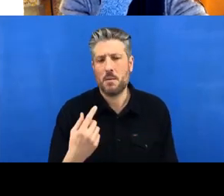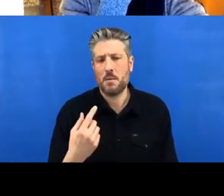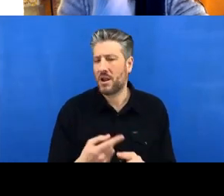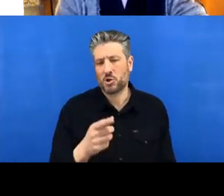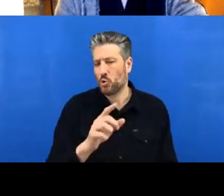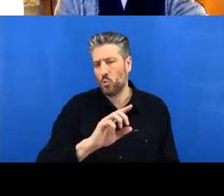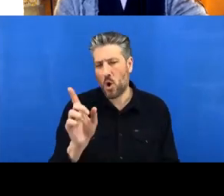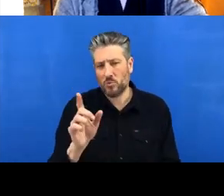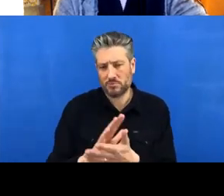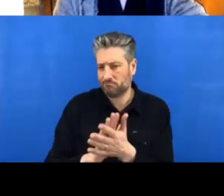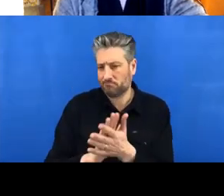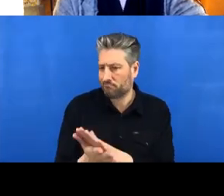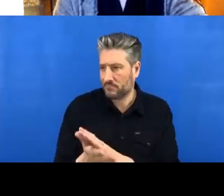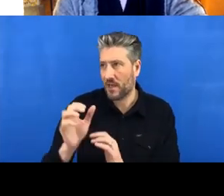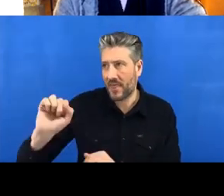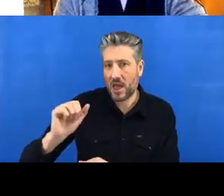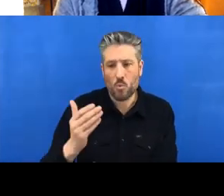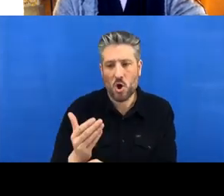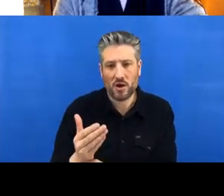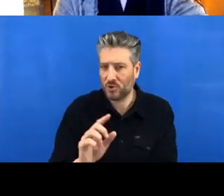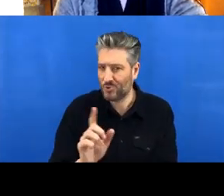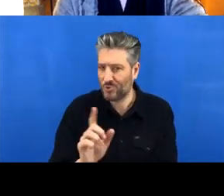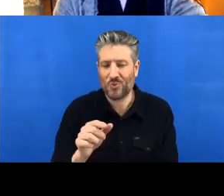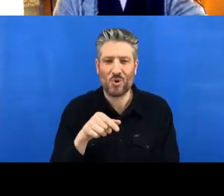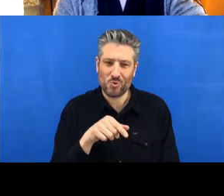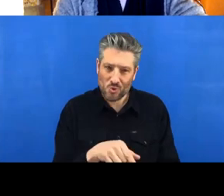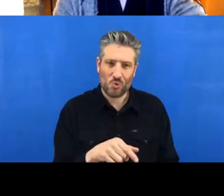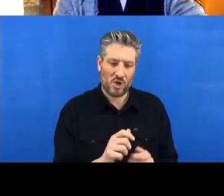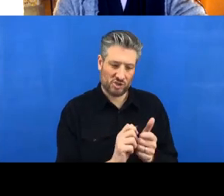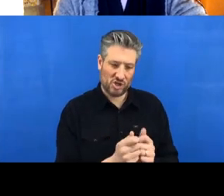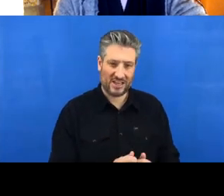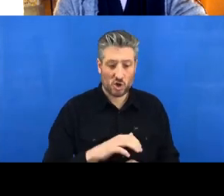making the change within your copy of the repository and then